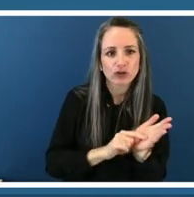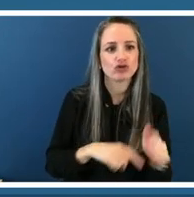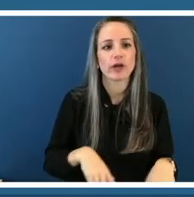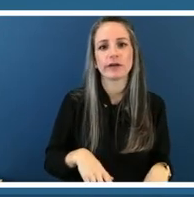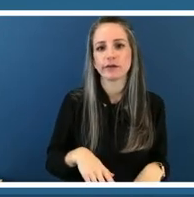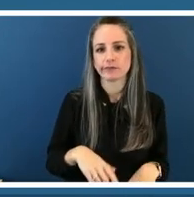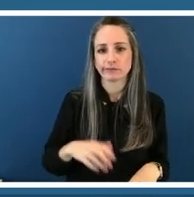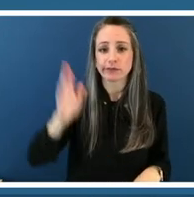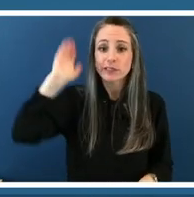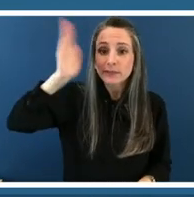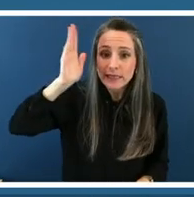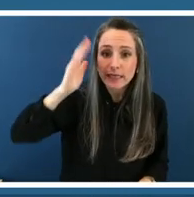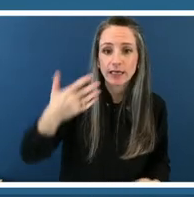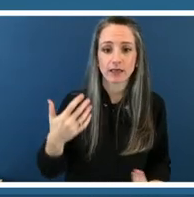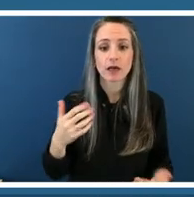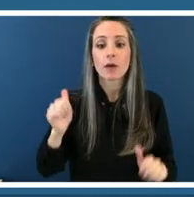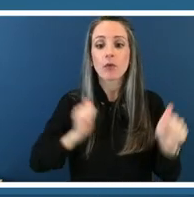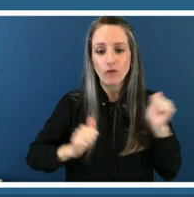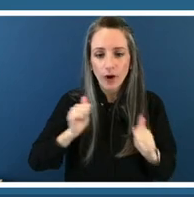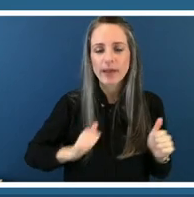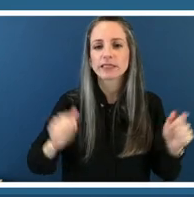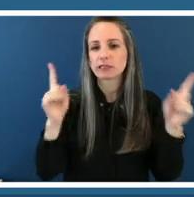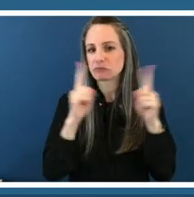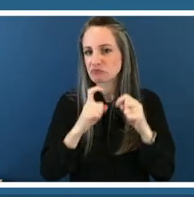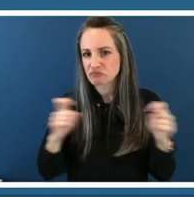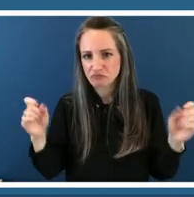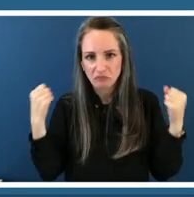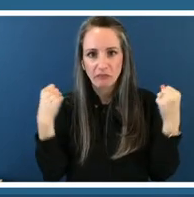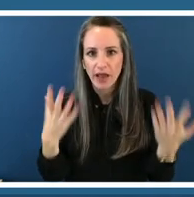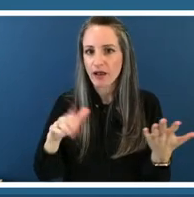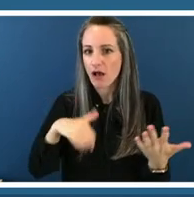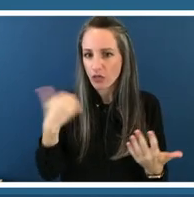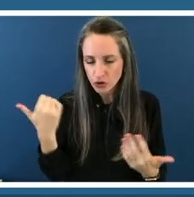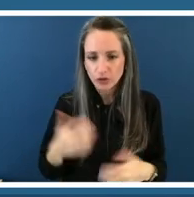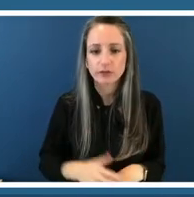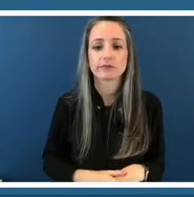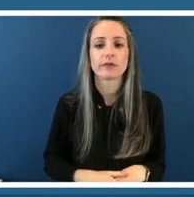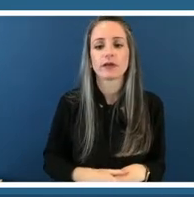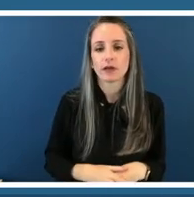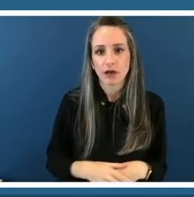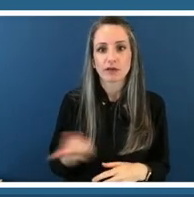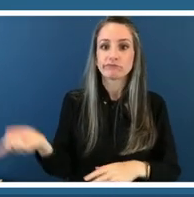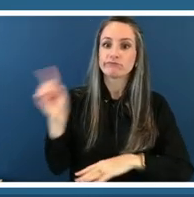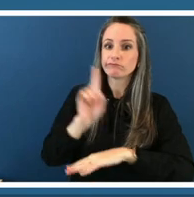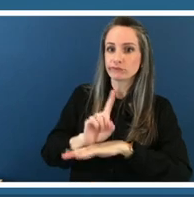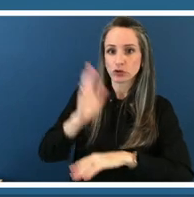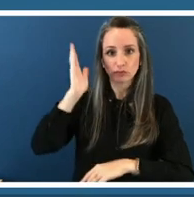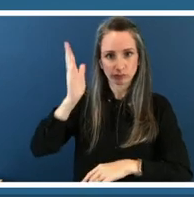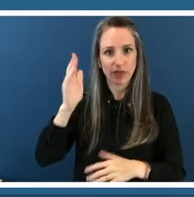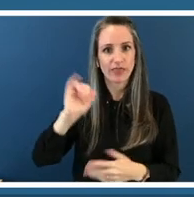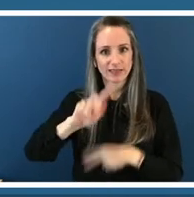or just engaging with people to be able to see your art is a form of public speaking